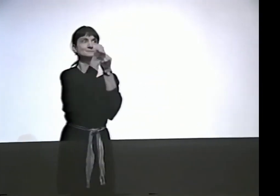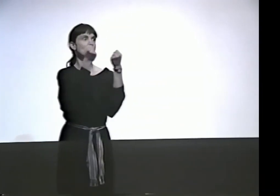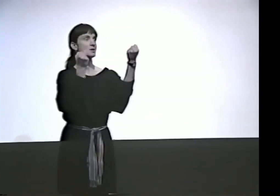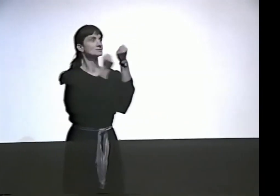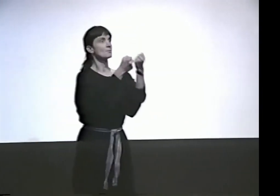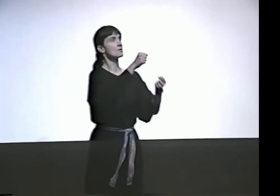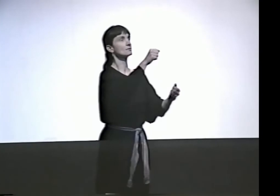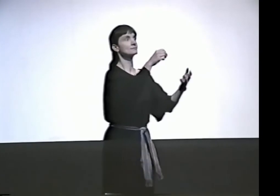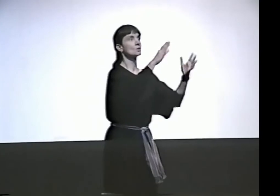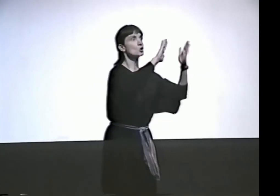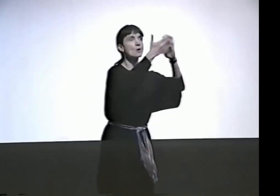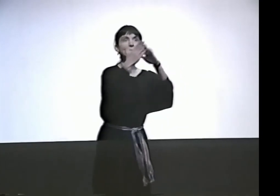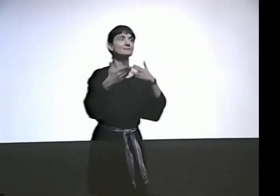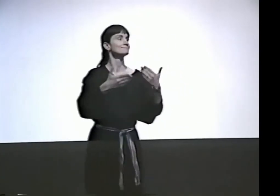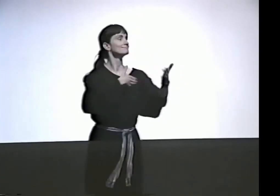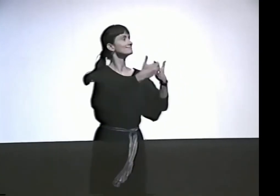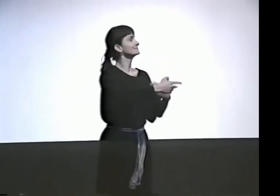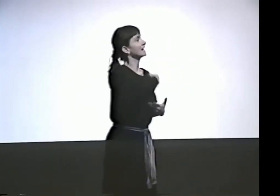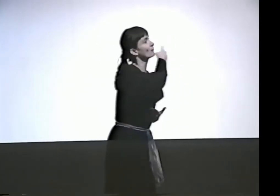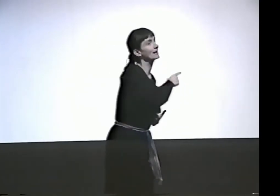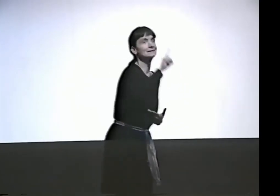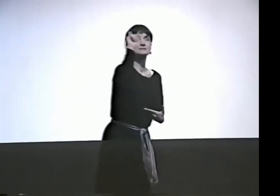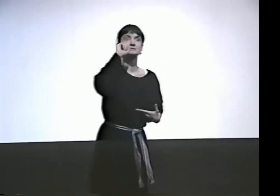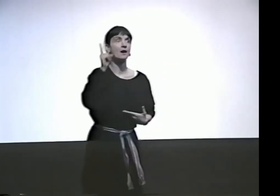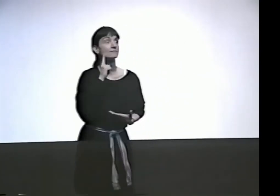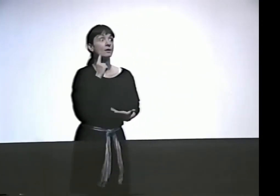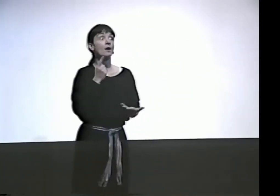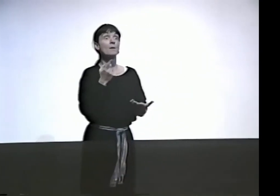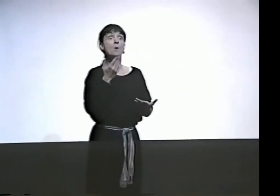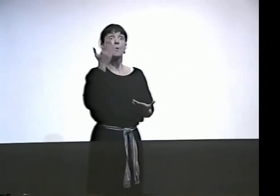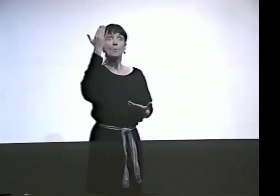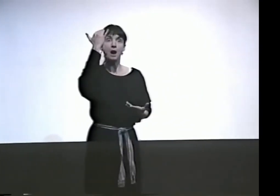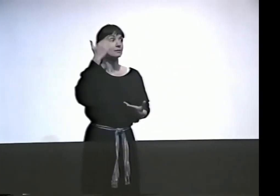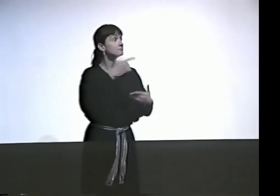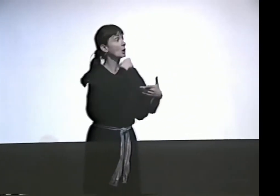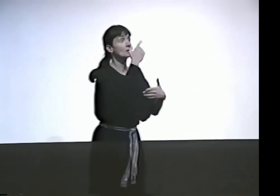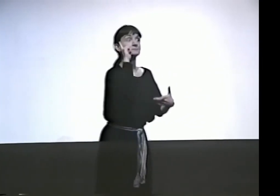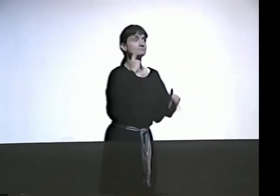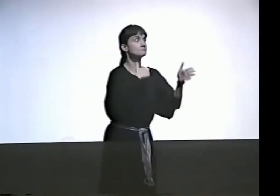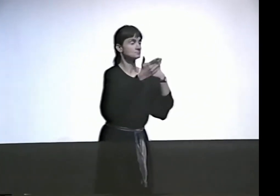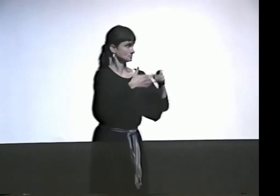YOU CAN SUPPORT THAT. AND PEOPLE IN THE COMMUNITY, WHETHER THEY'RE HEARING OR DEAF,